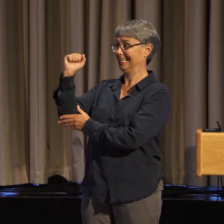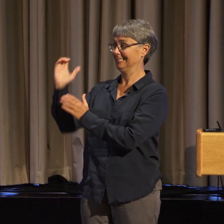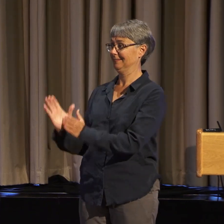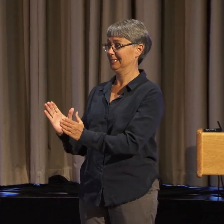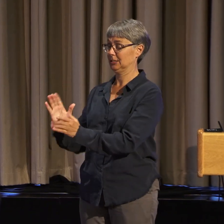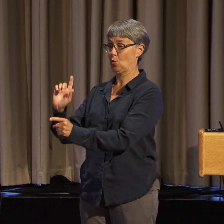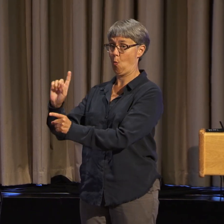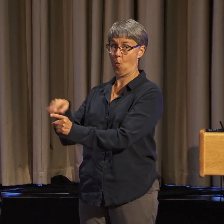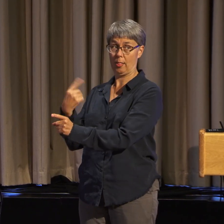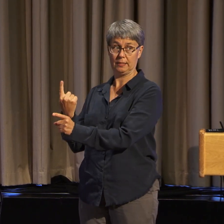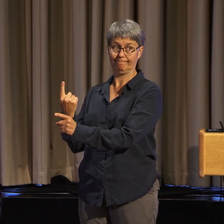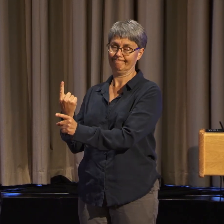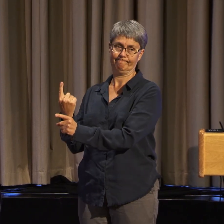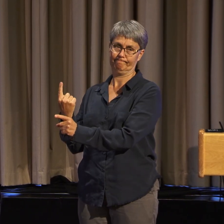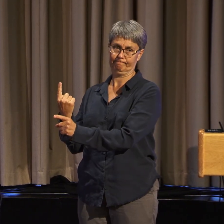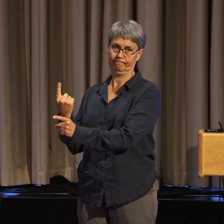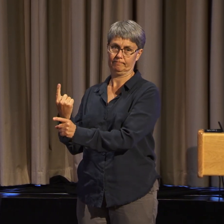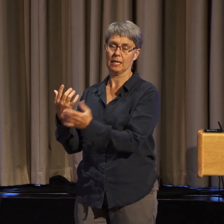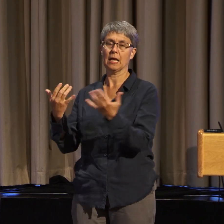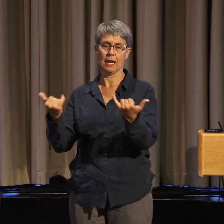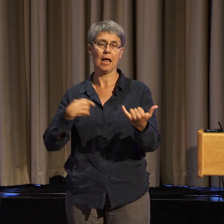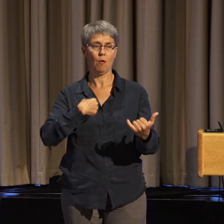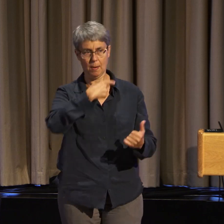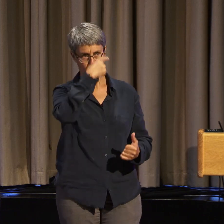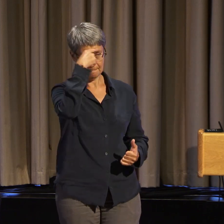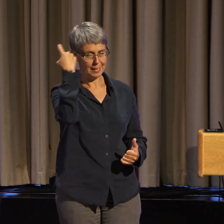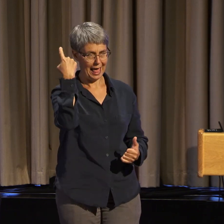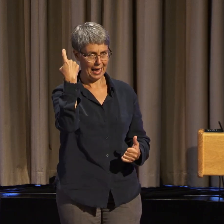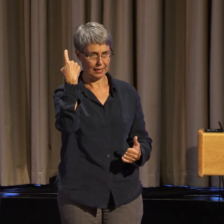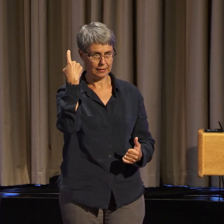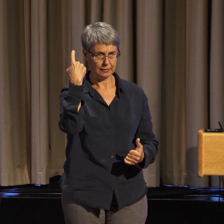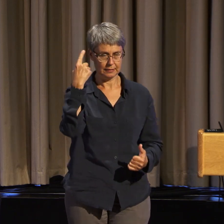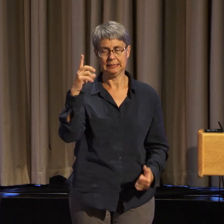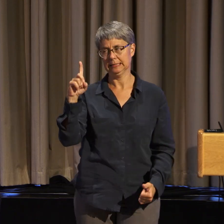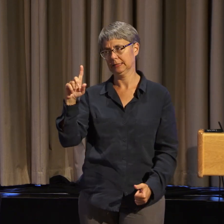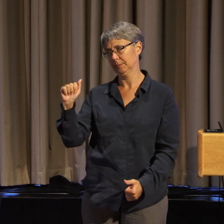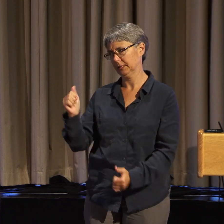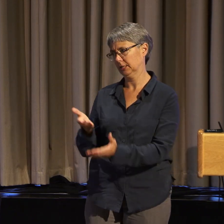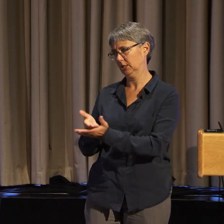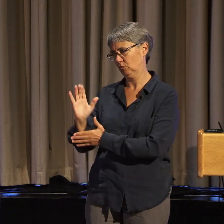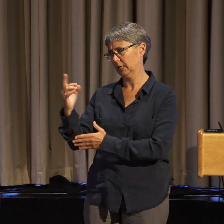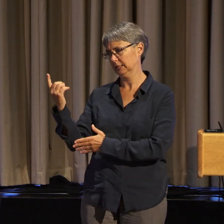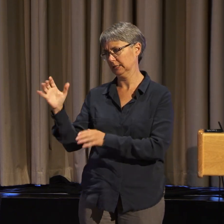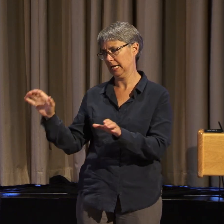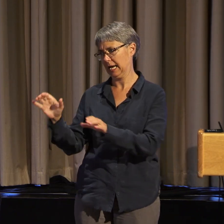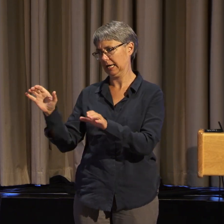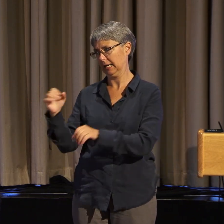and I became a black disability rights activist.